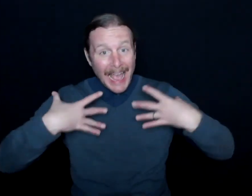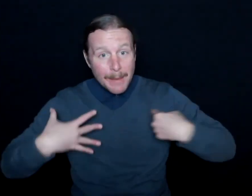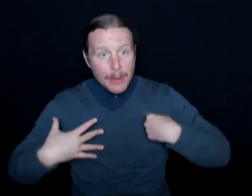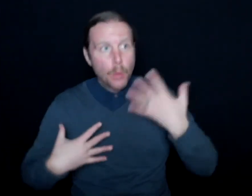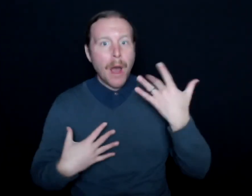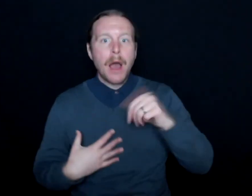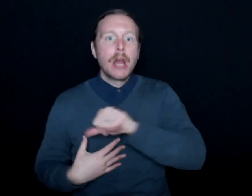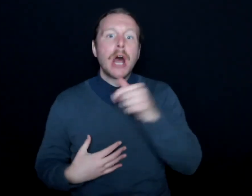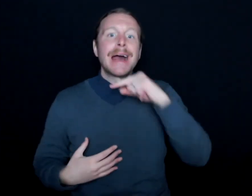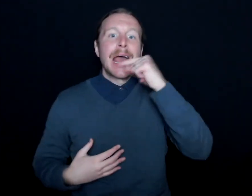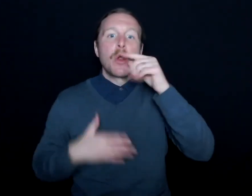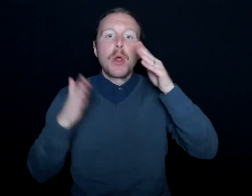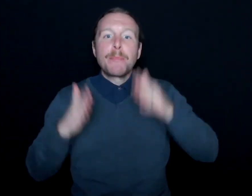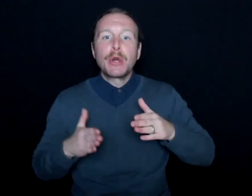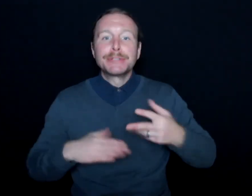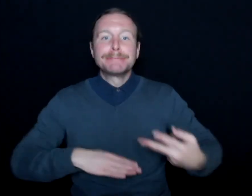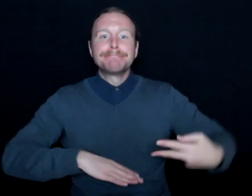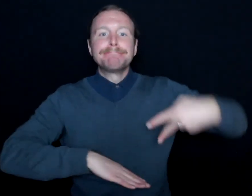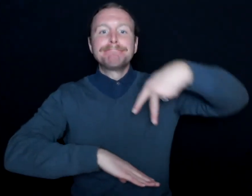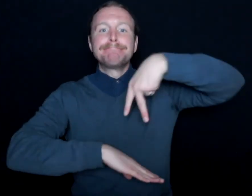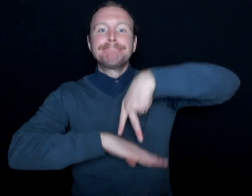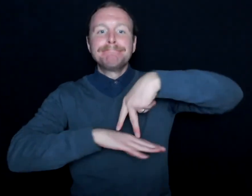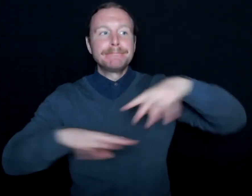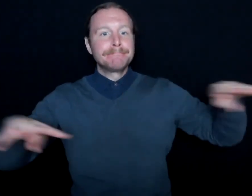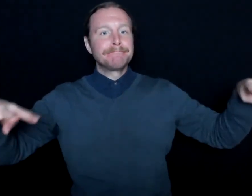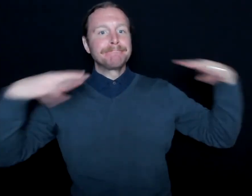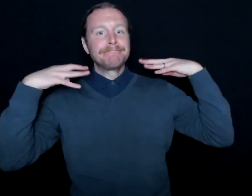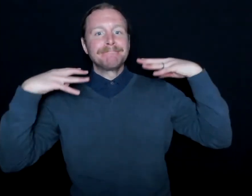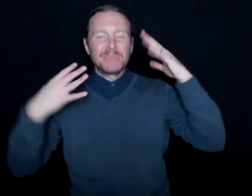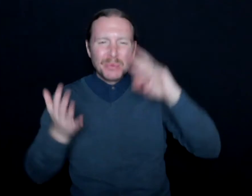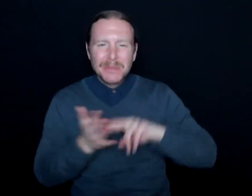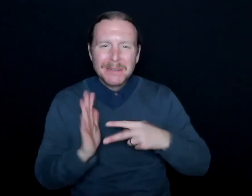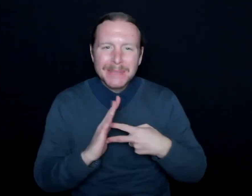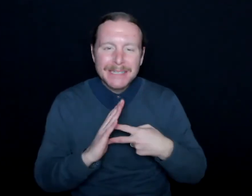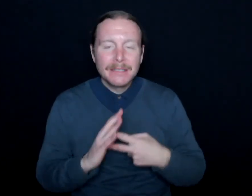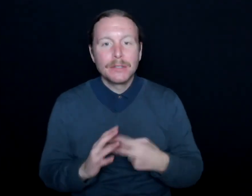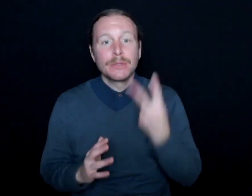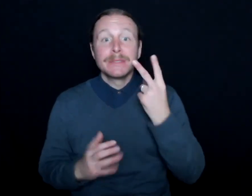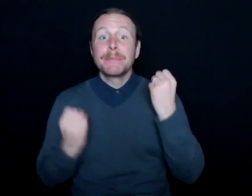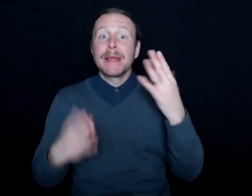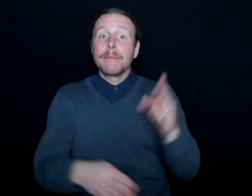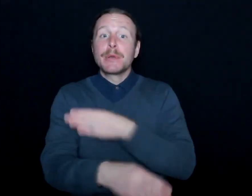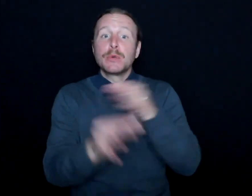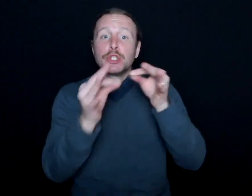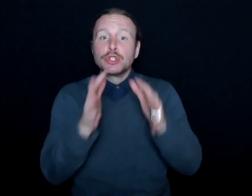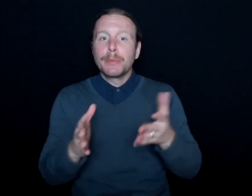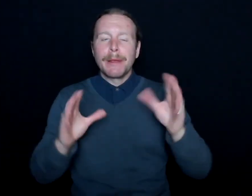hearing person in the spotlight? You see a lot of music interpreters that go viral,